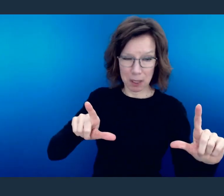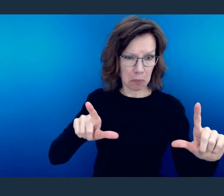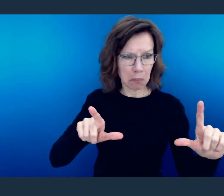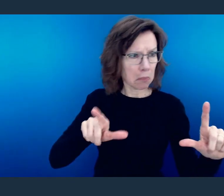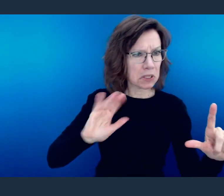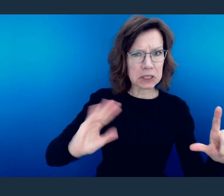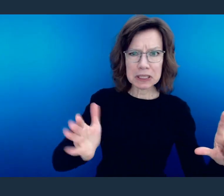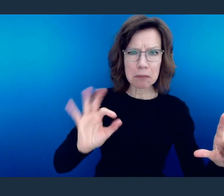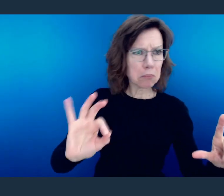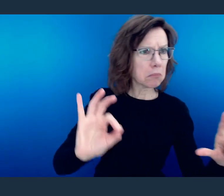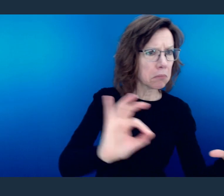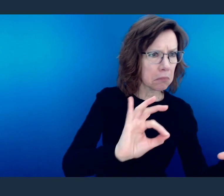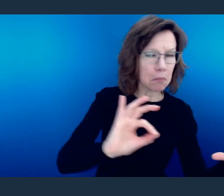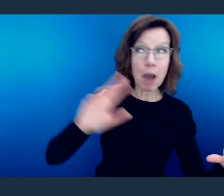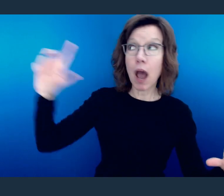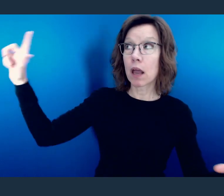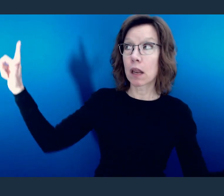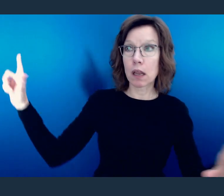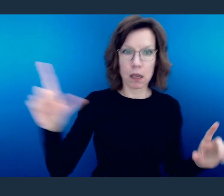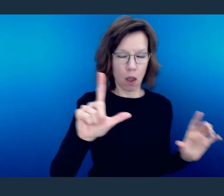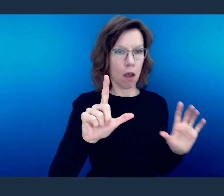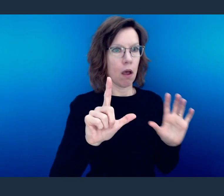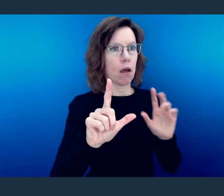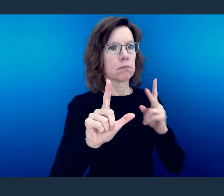But then he also says what is acceptable.